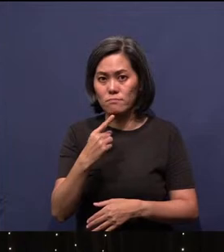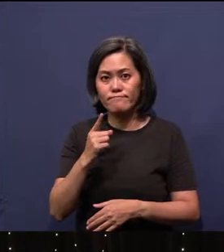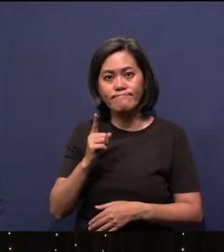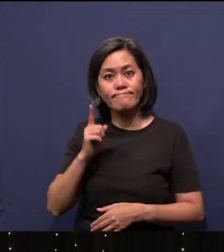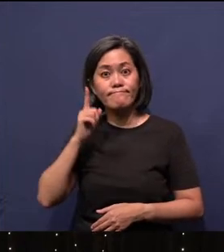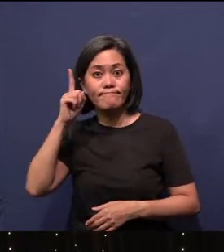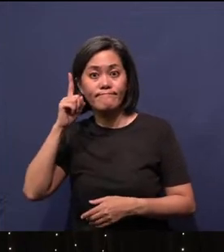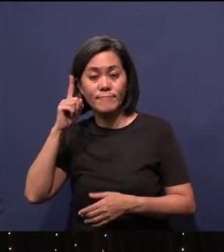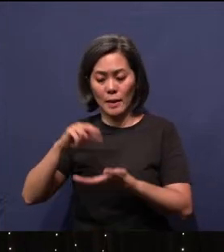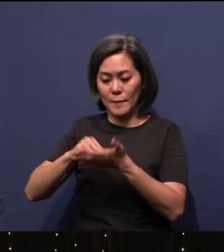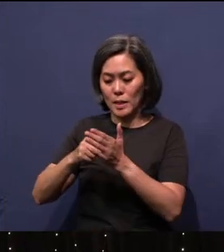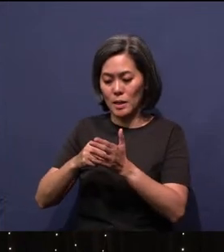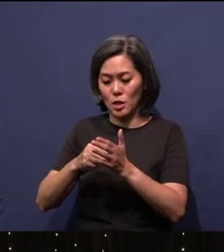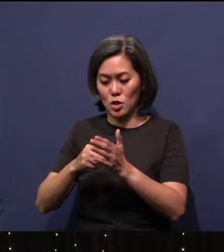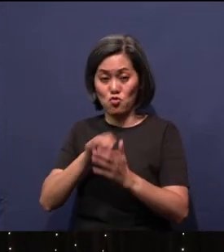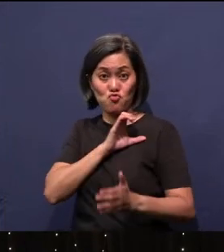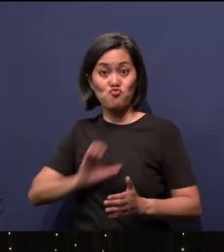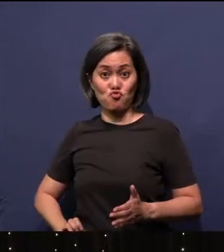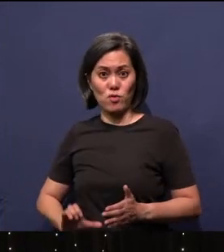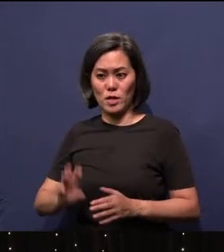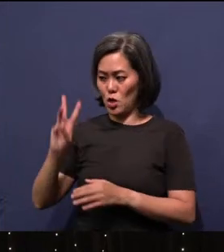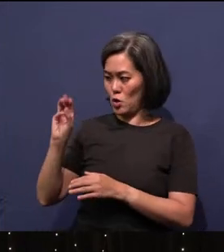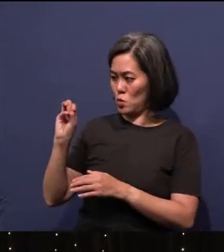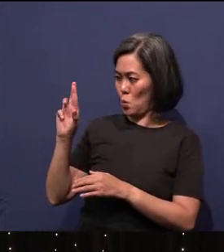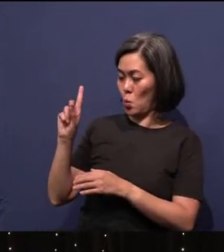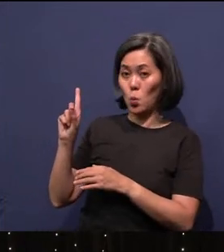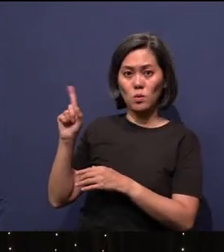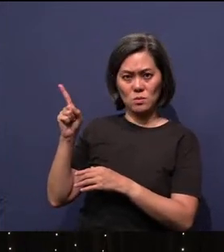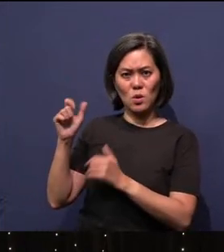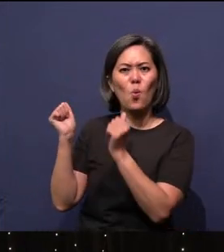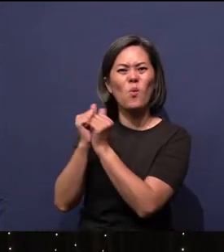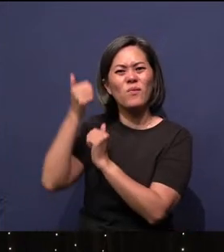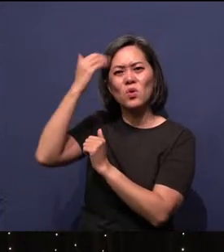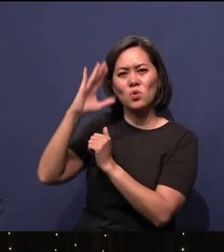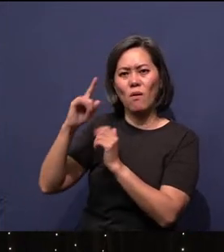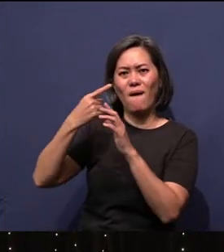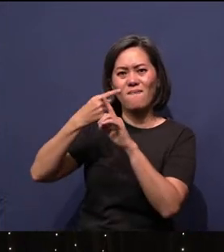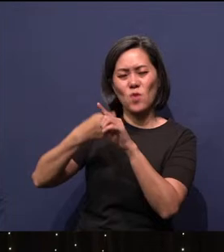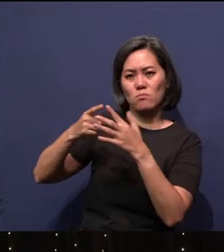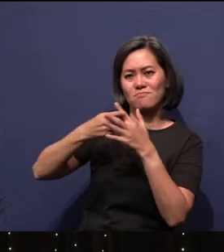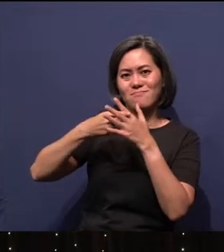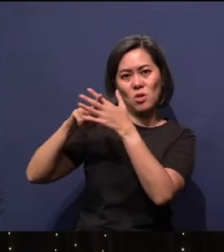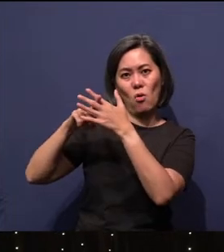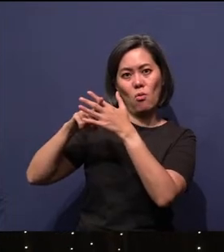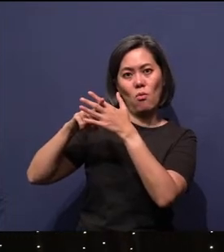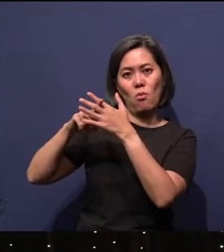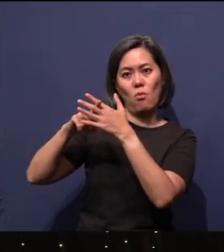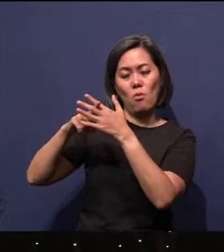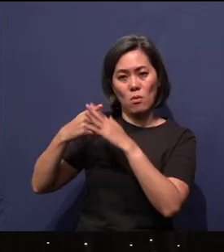Christ, the Word, "was with God in the beginning. Through Him all things were made;